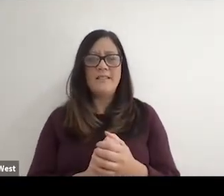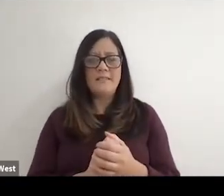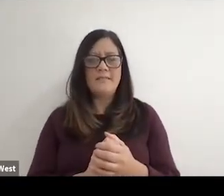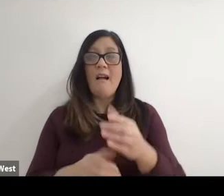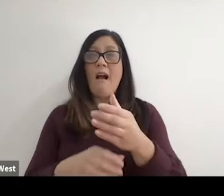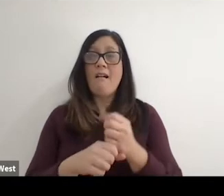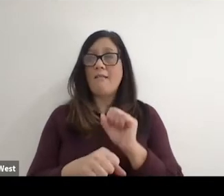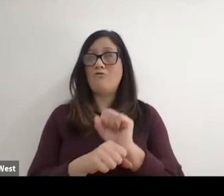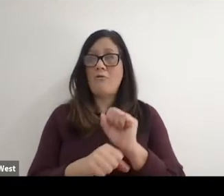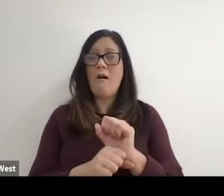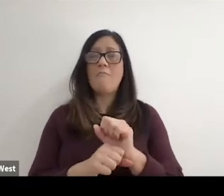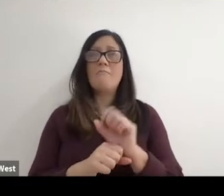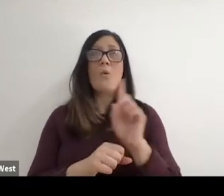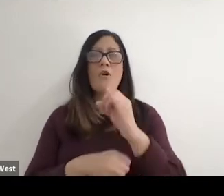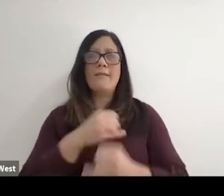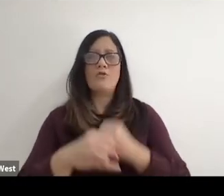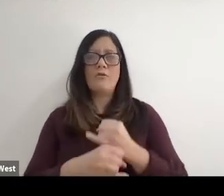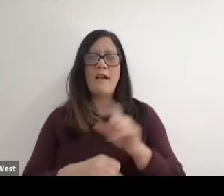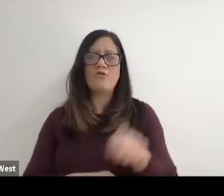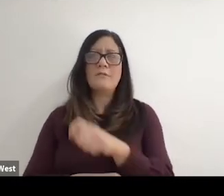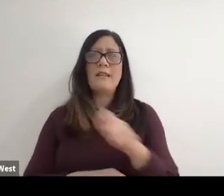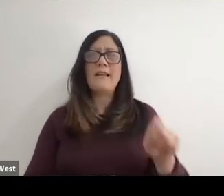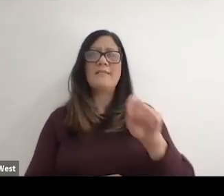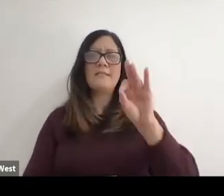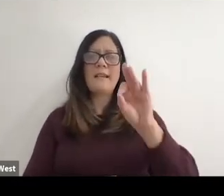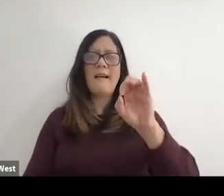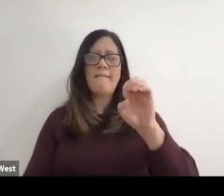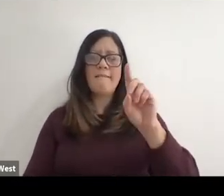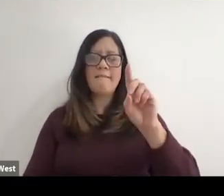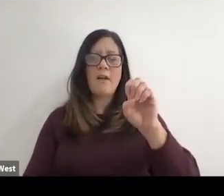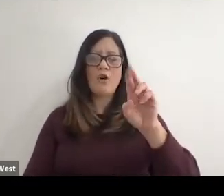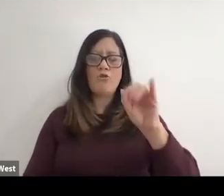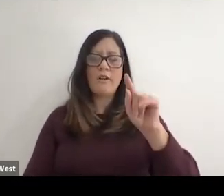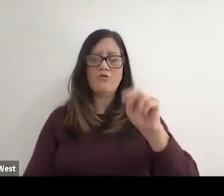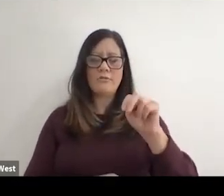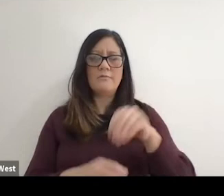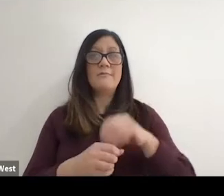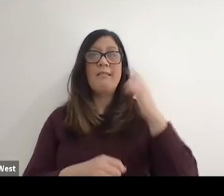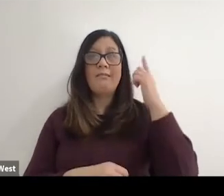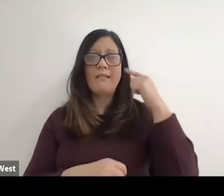International Tennis Federation in London. and so